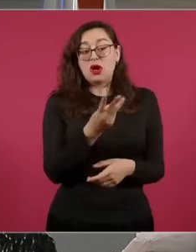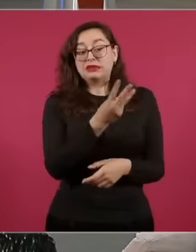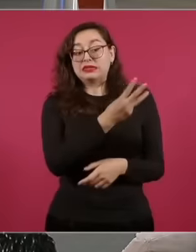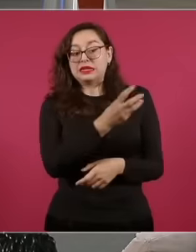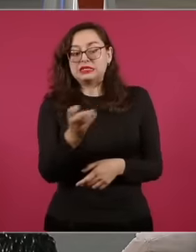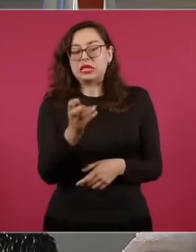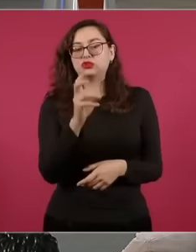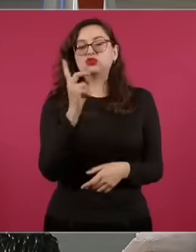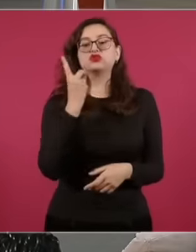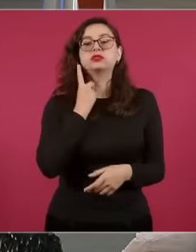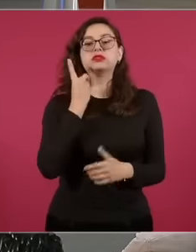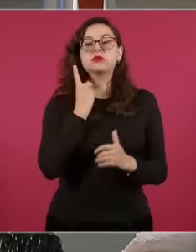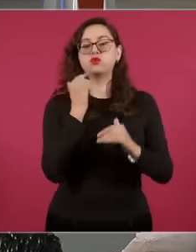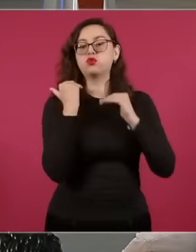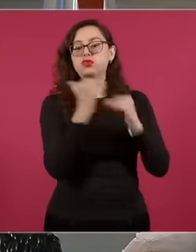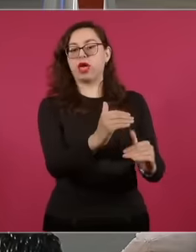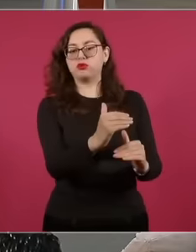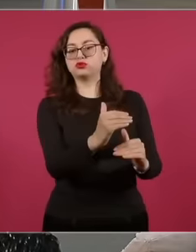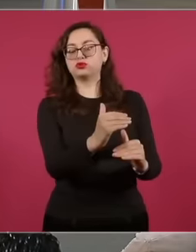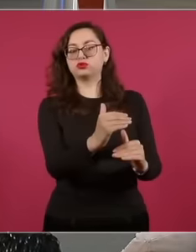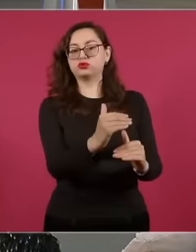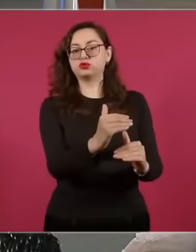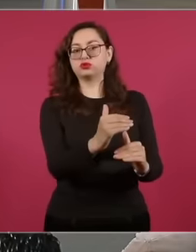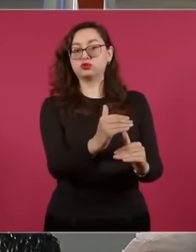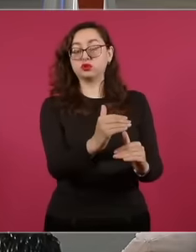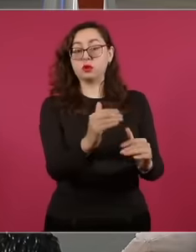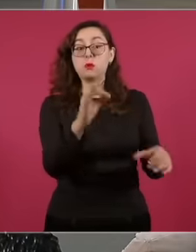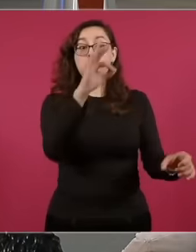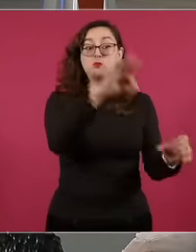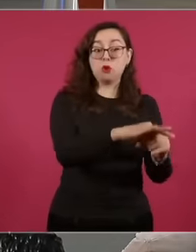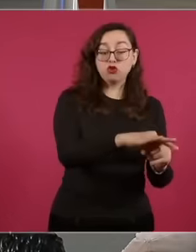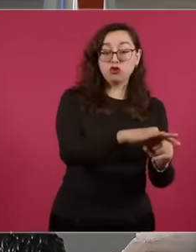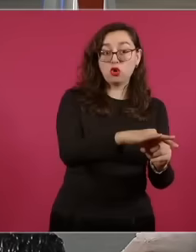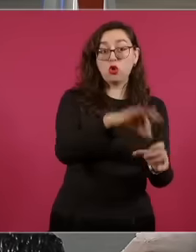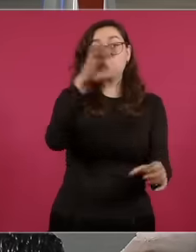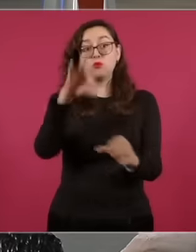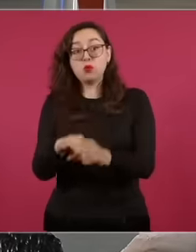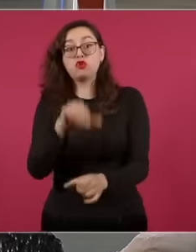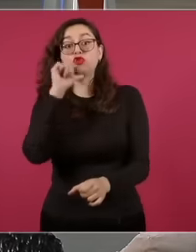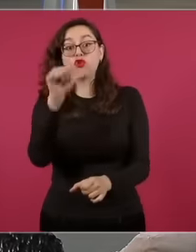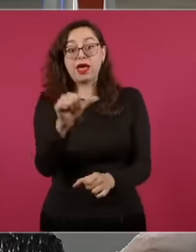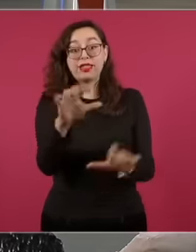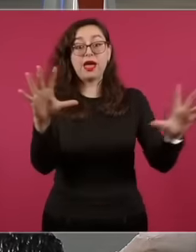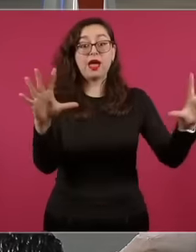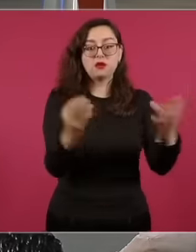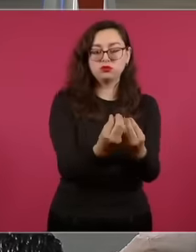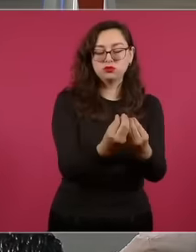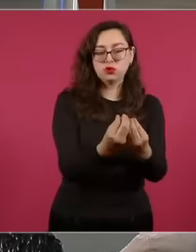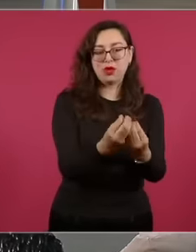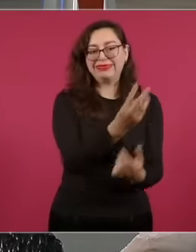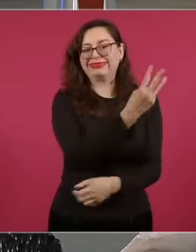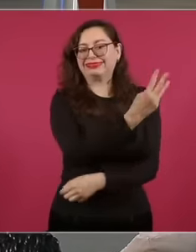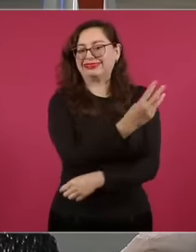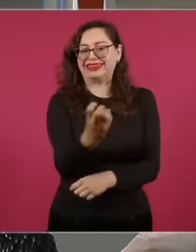deputies by both principles by majority and by proportional representation, what we have called